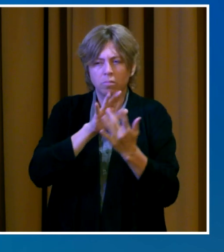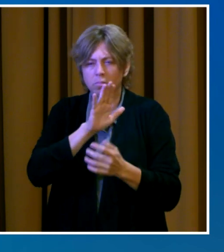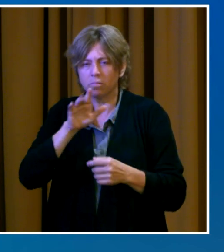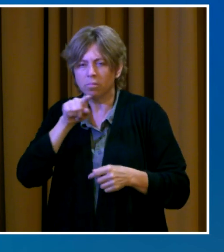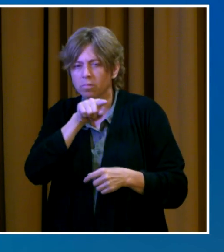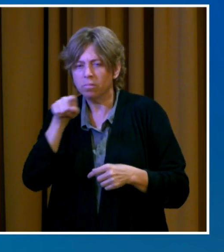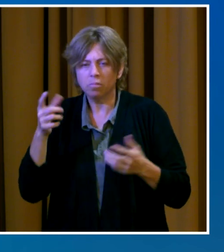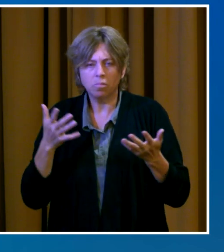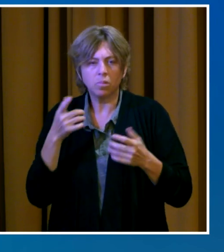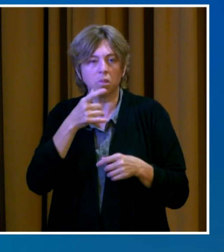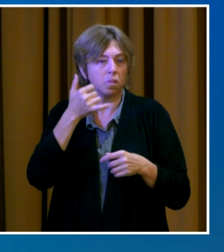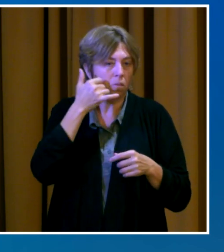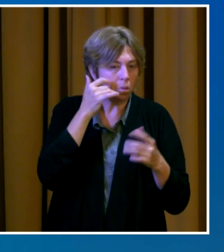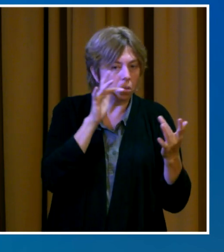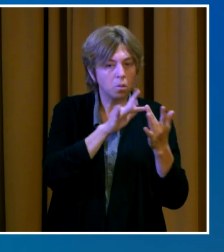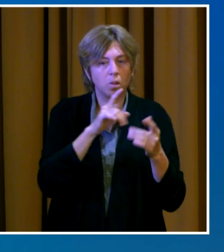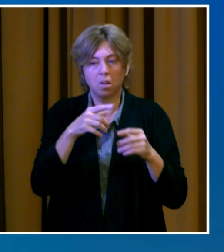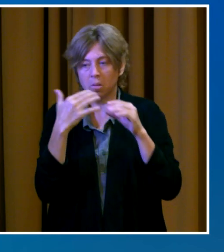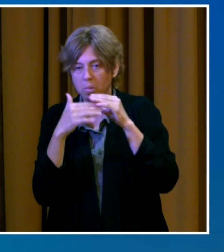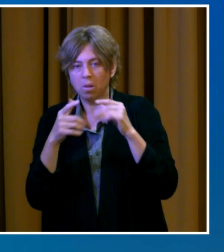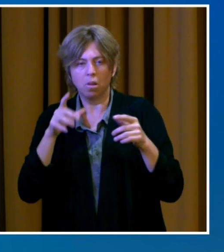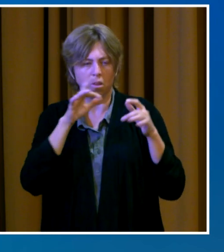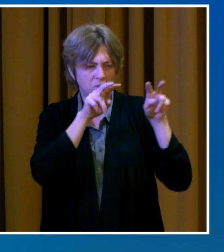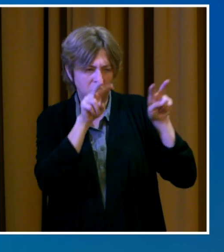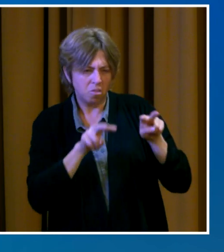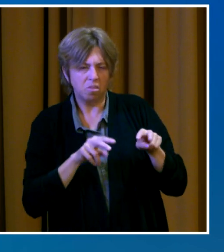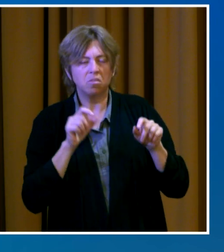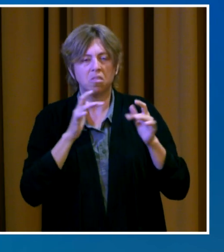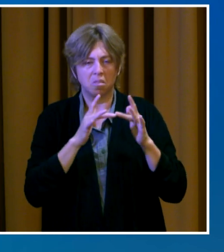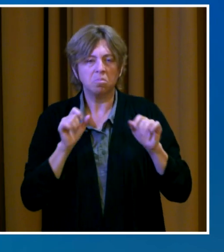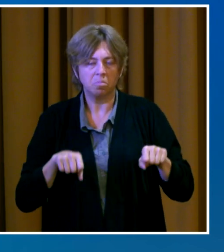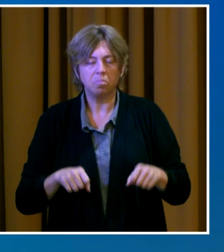For a current list of what is and isn't open to the public for